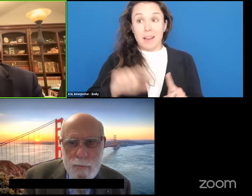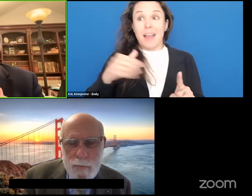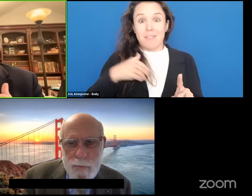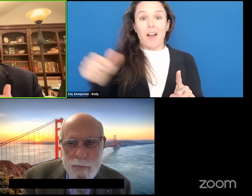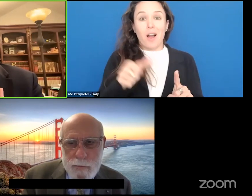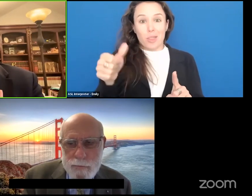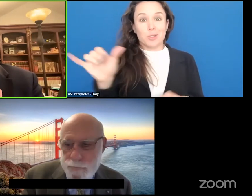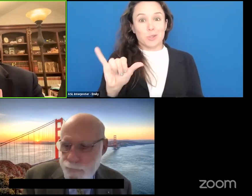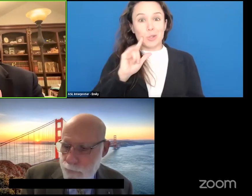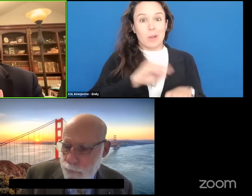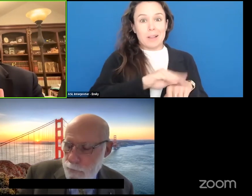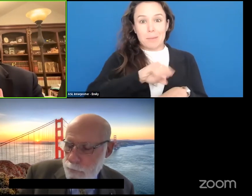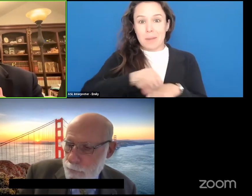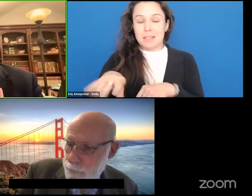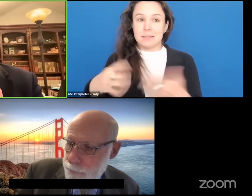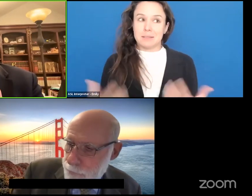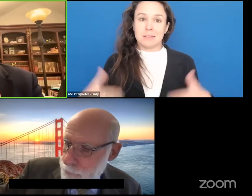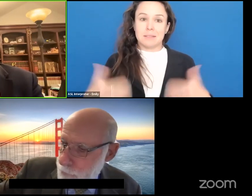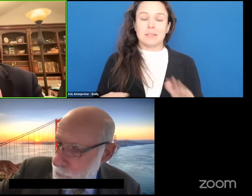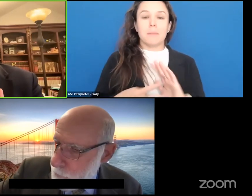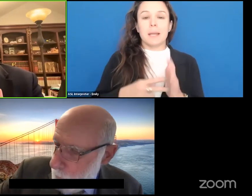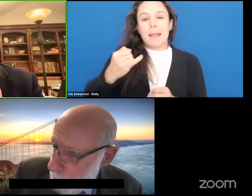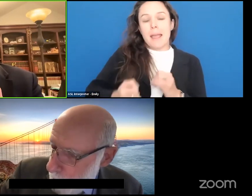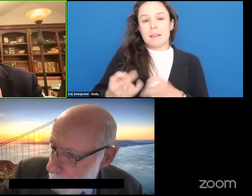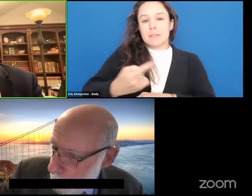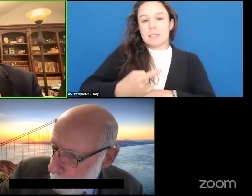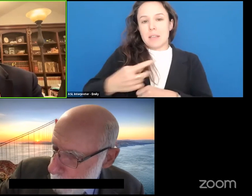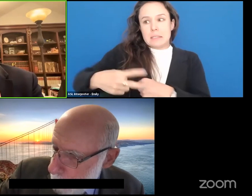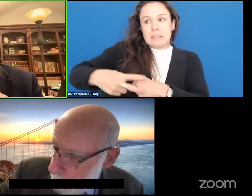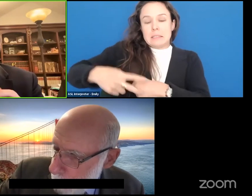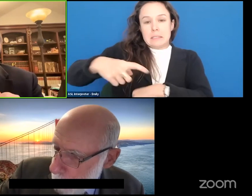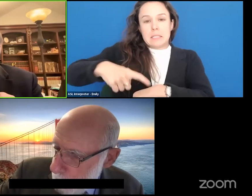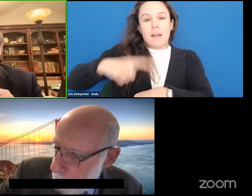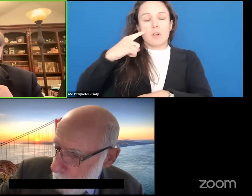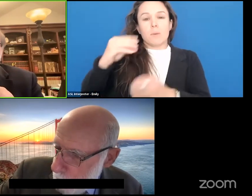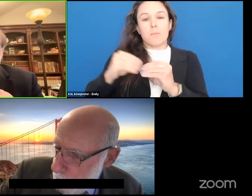so the end of the day is reserved so that we can have a longer discussion and it can